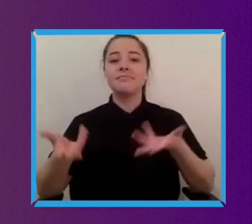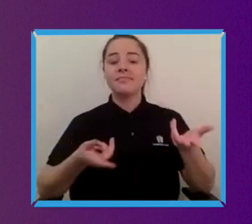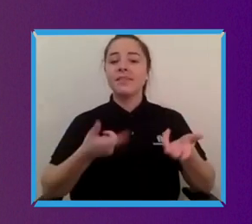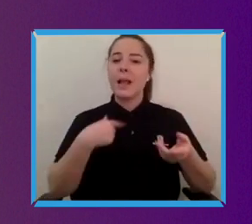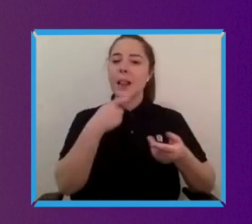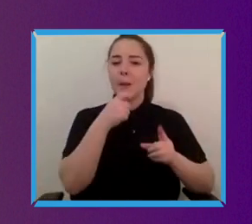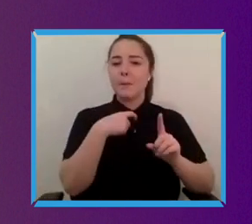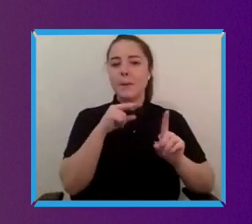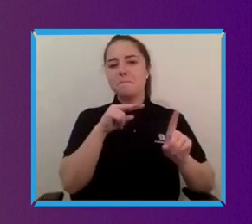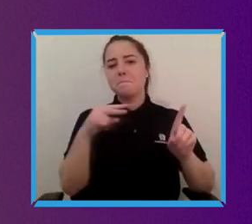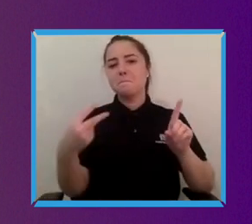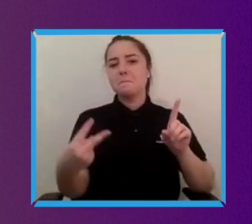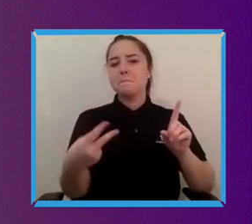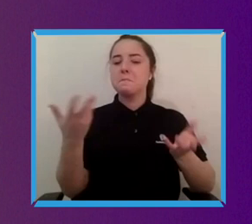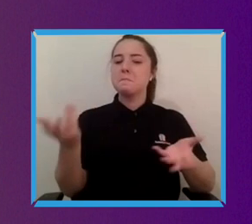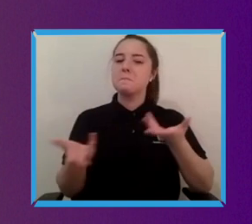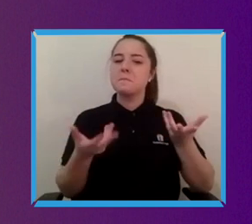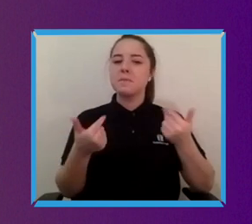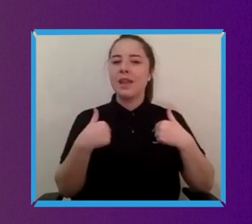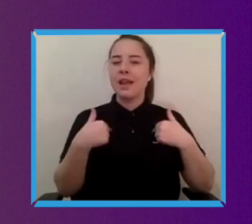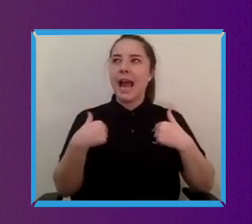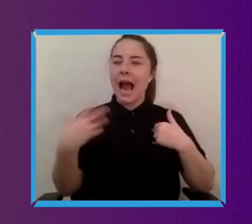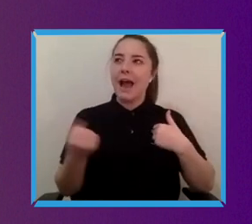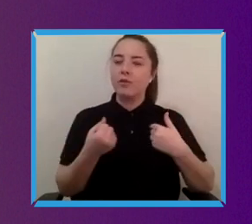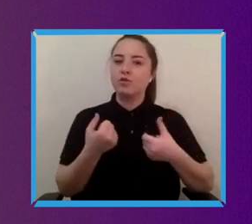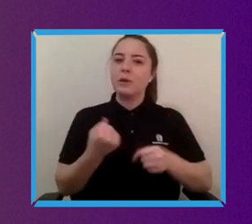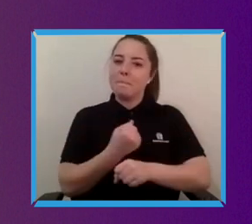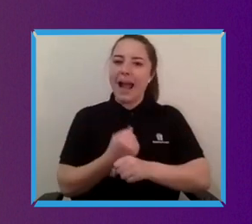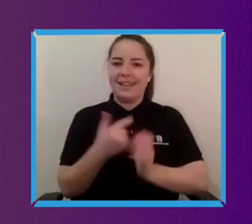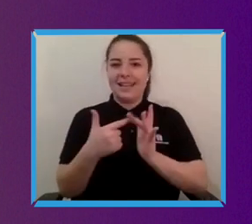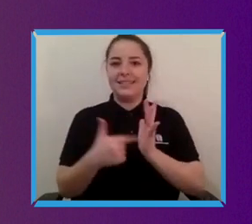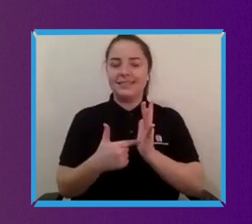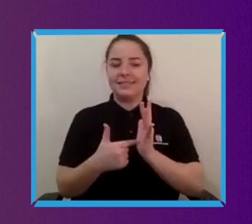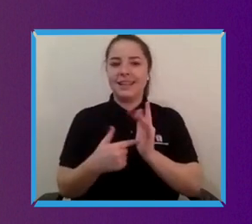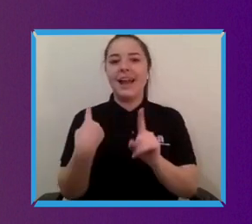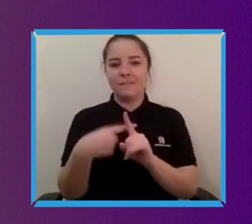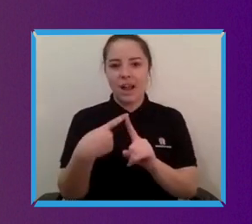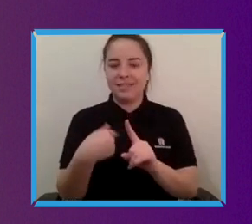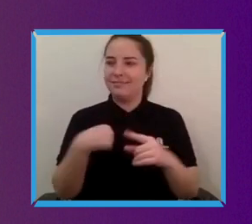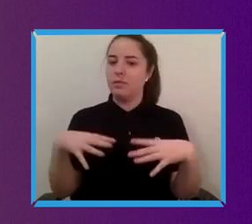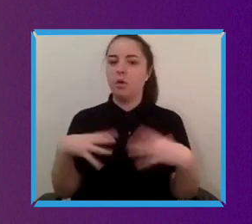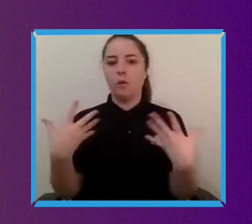you know you have to make it an advantage right. I don't think I don't think it inherently has to be a disadvantage or